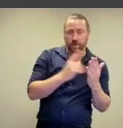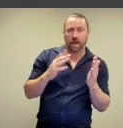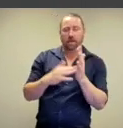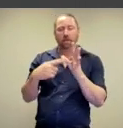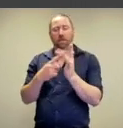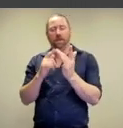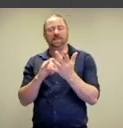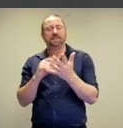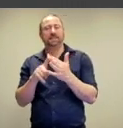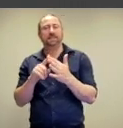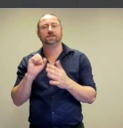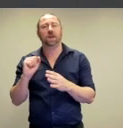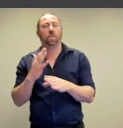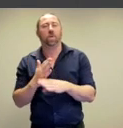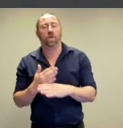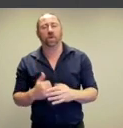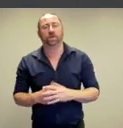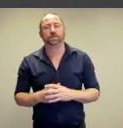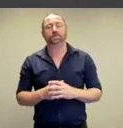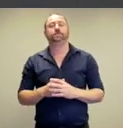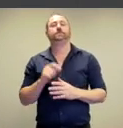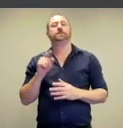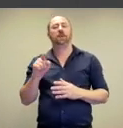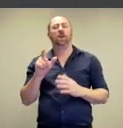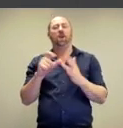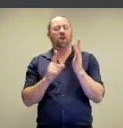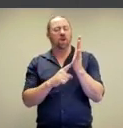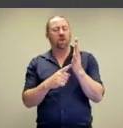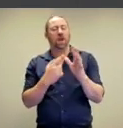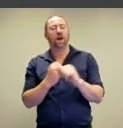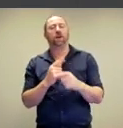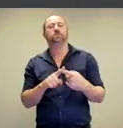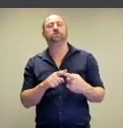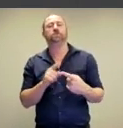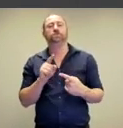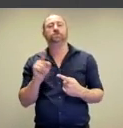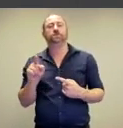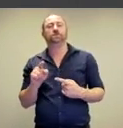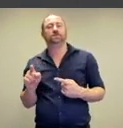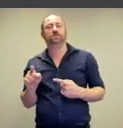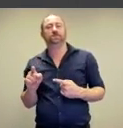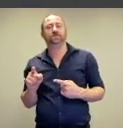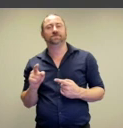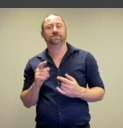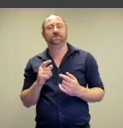Klein's work and Matisse's works.